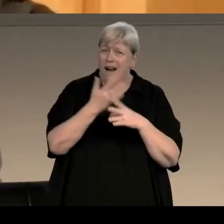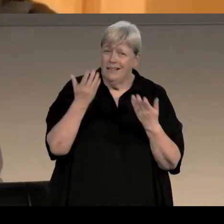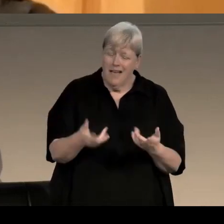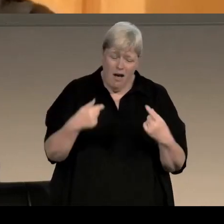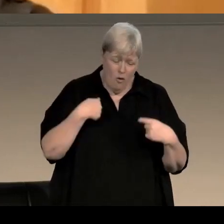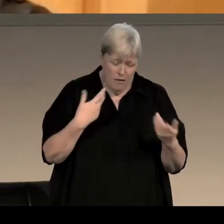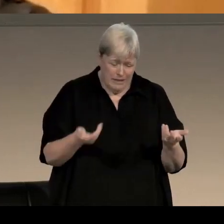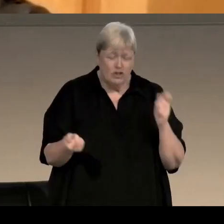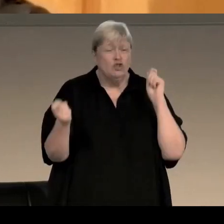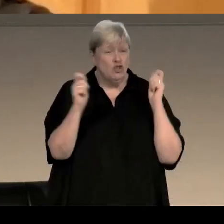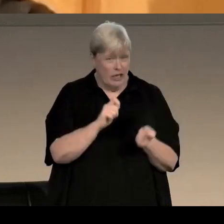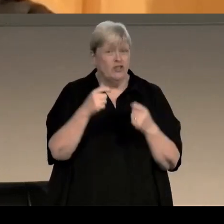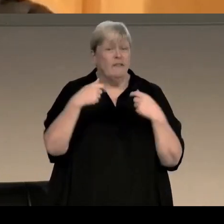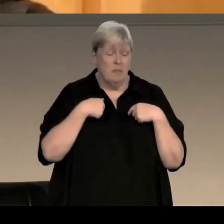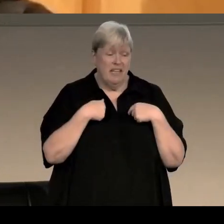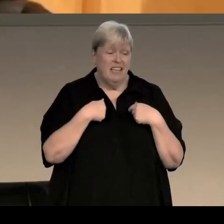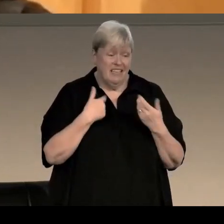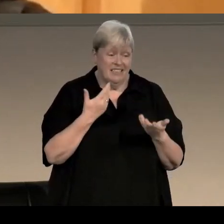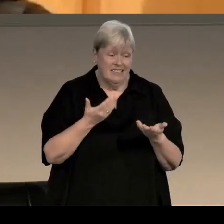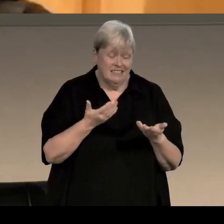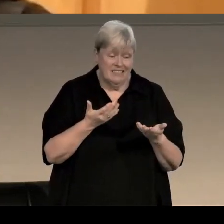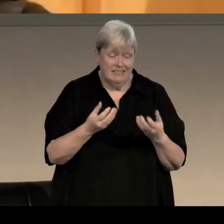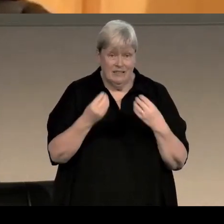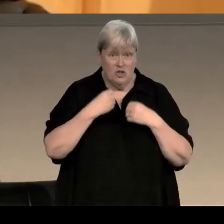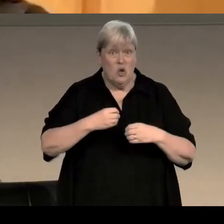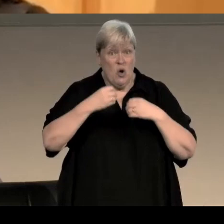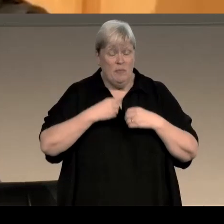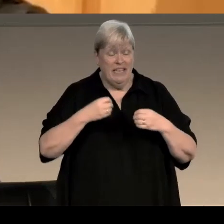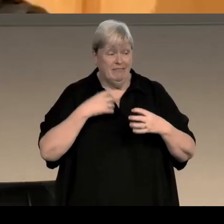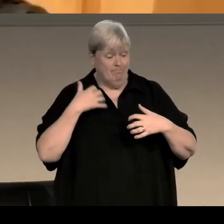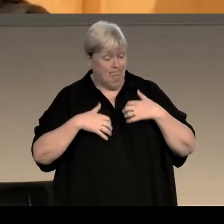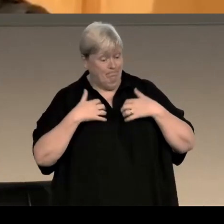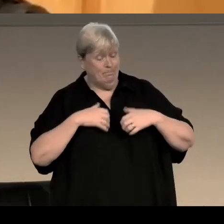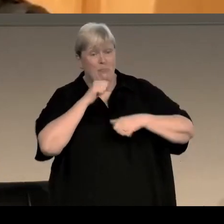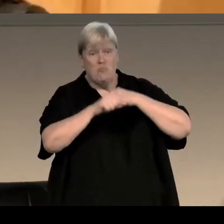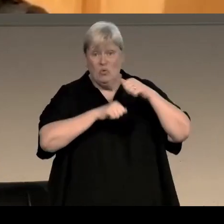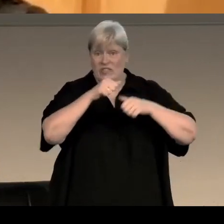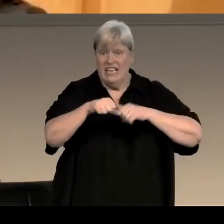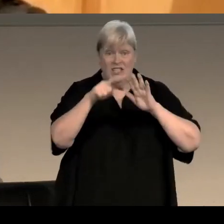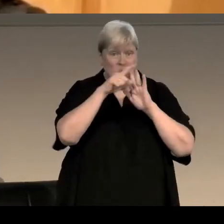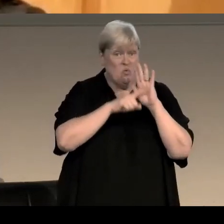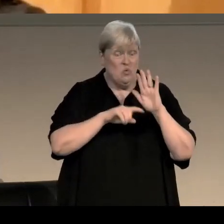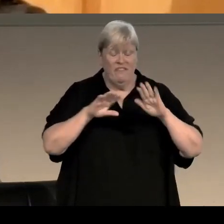but it did change for me so - I mean the lesson that taught me is that this is a dynamic process: there is no rule for how you write a book.